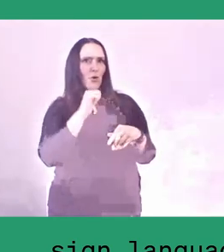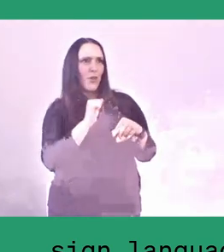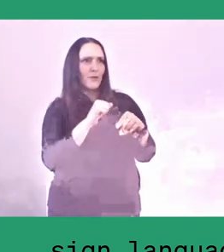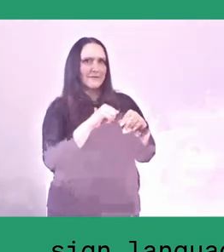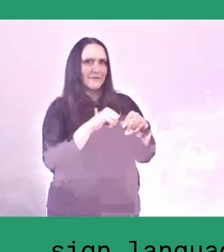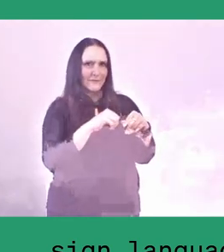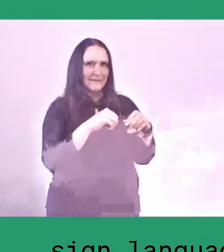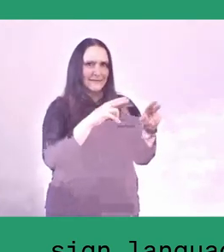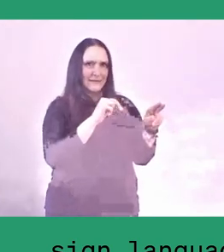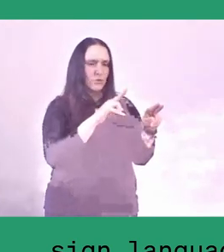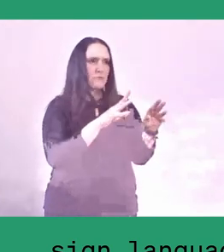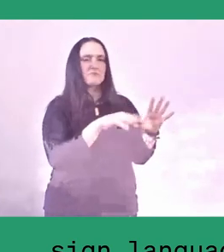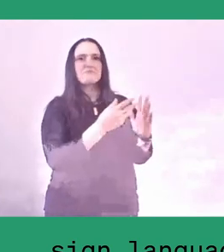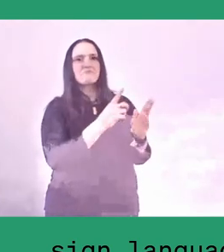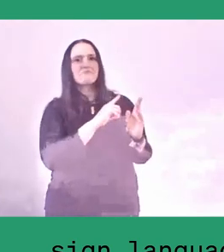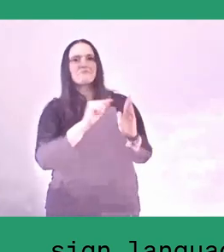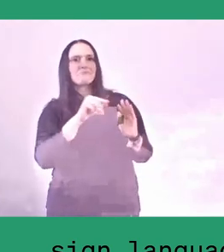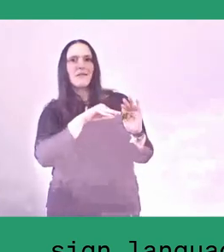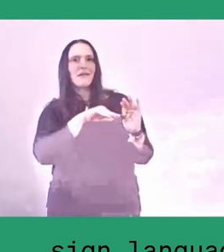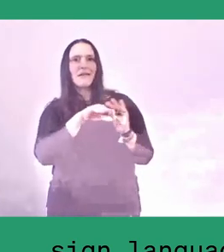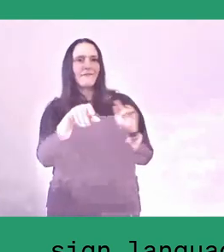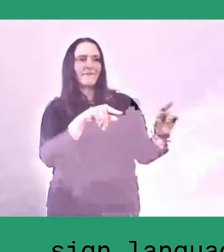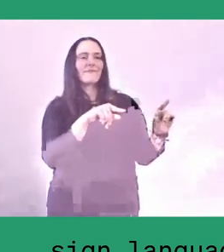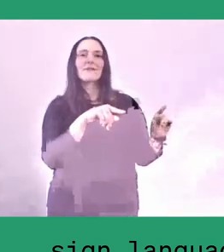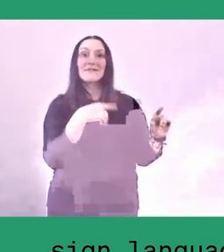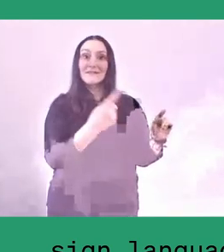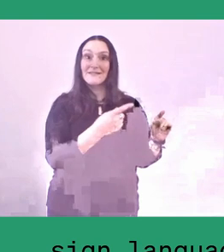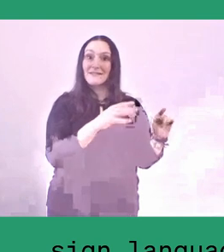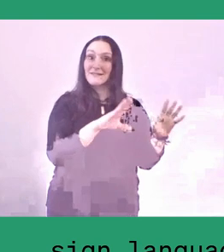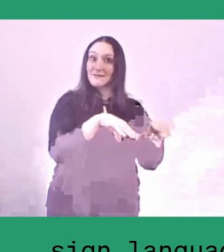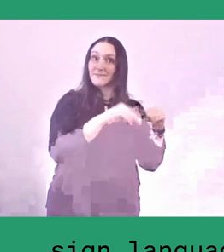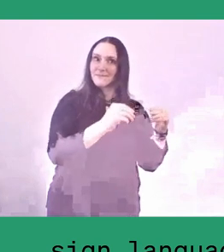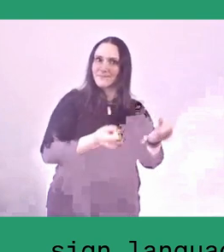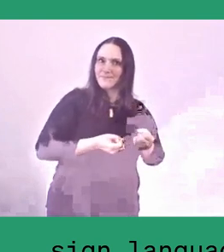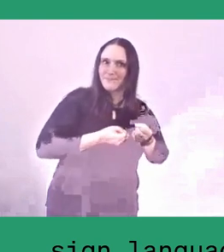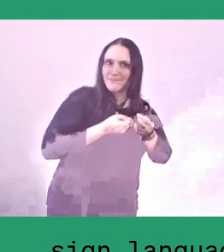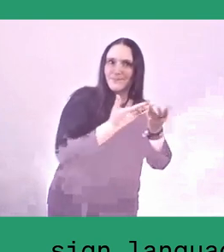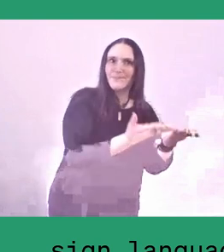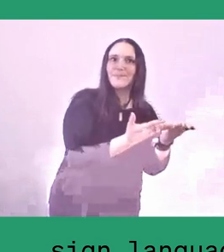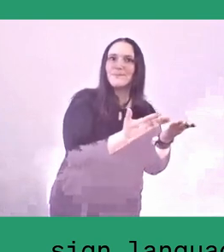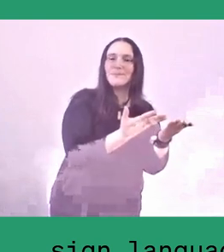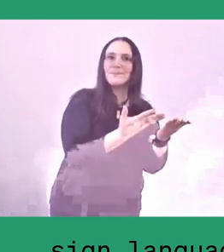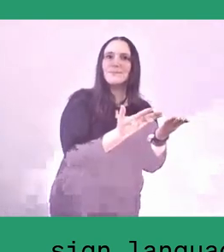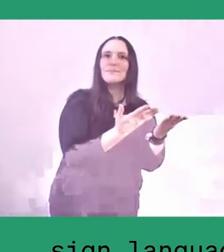as well as initiatives from different directions,